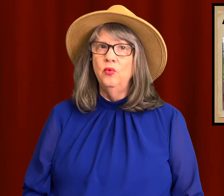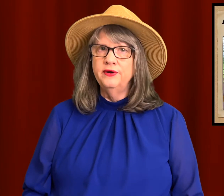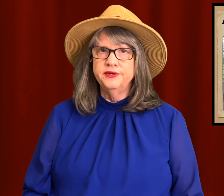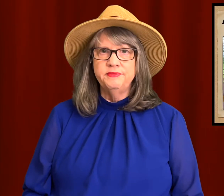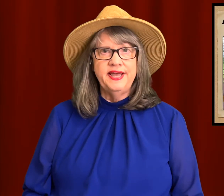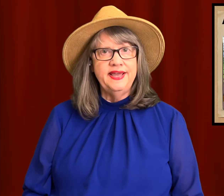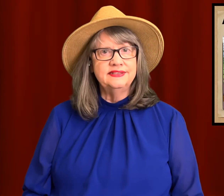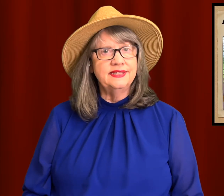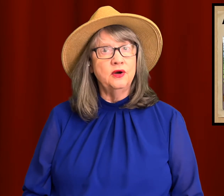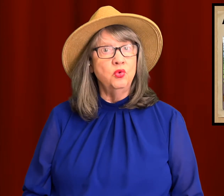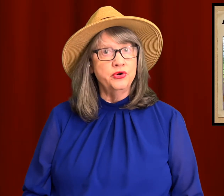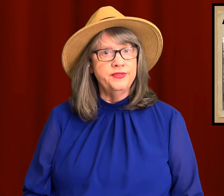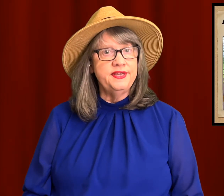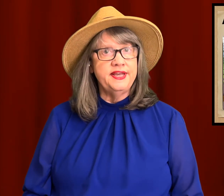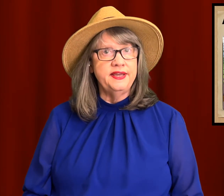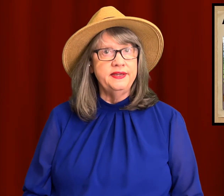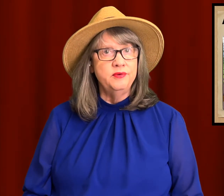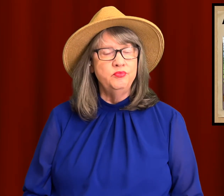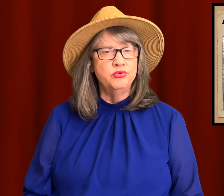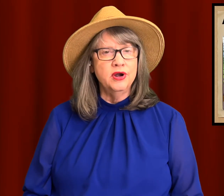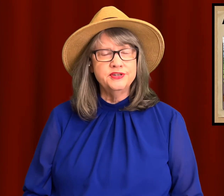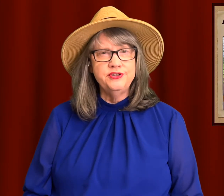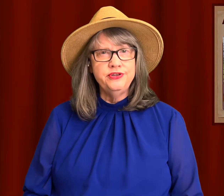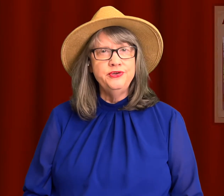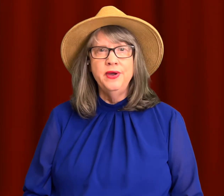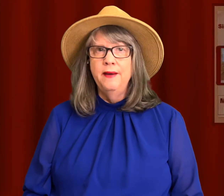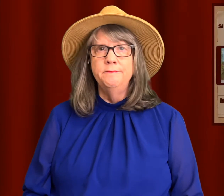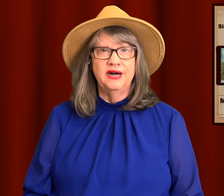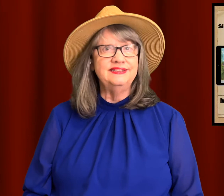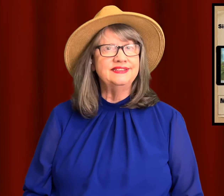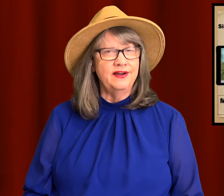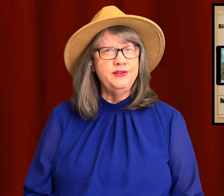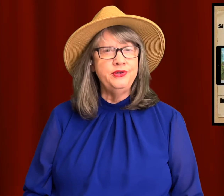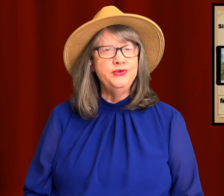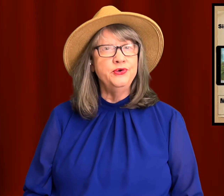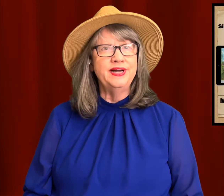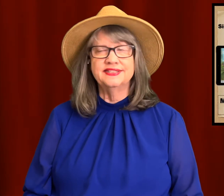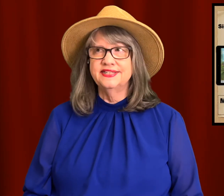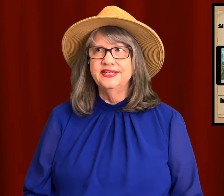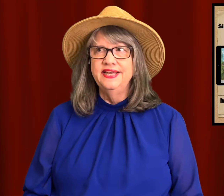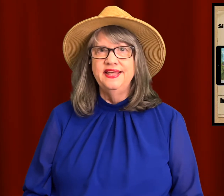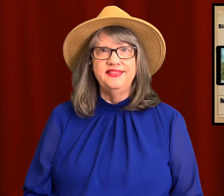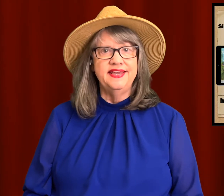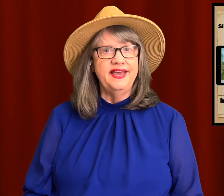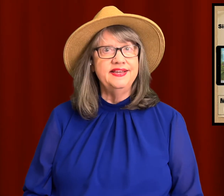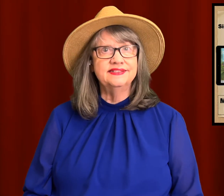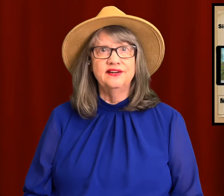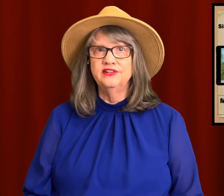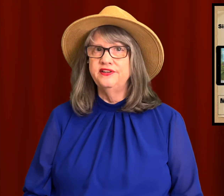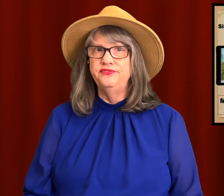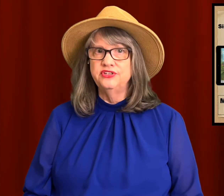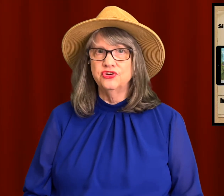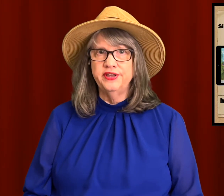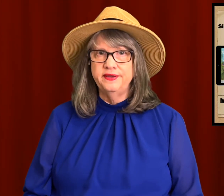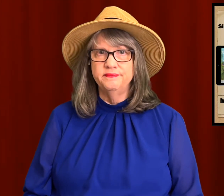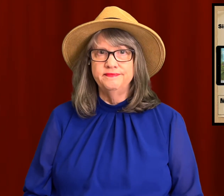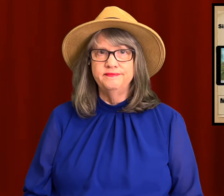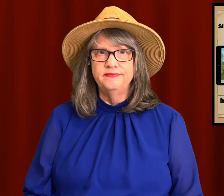Welcome to ASL Word Of The Day brought to you by SignCueQuest, The ASL Adventure Game.